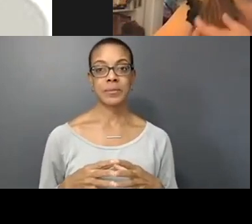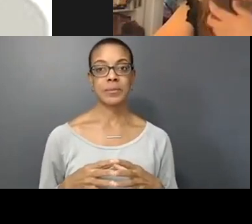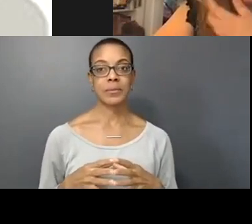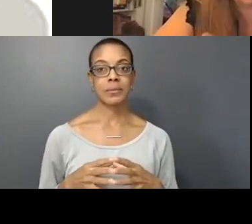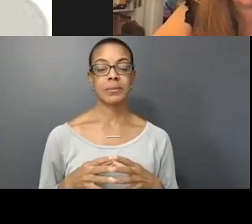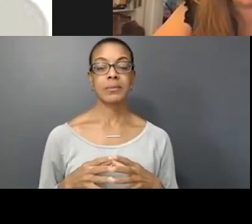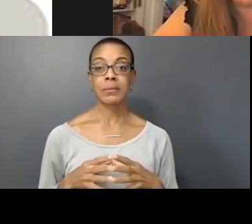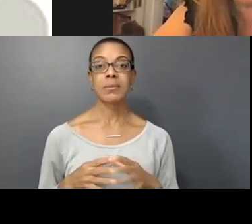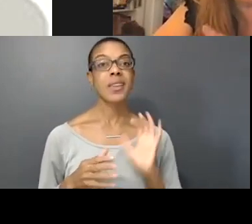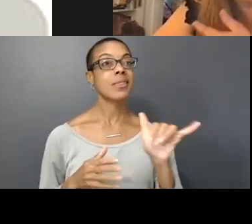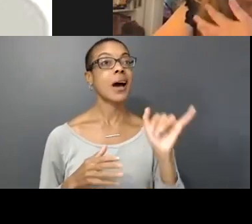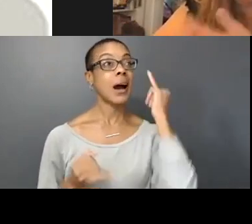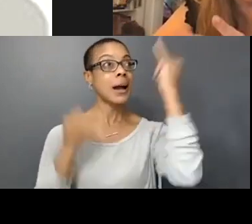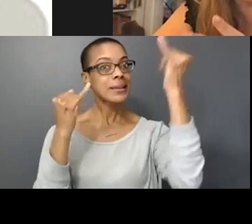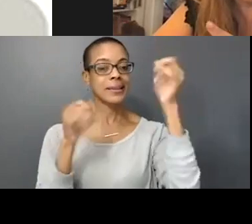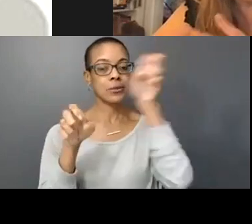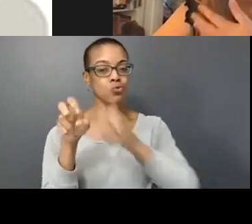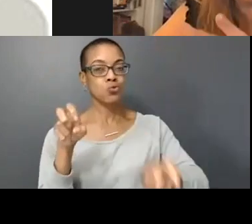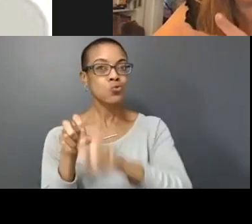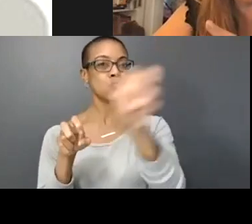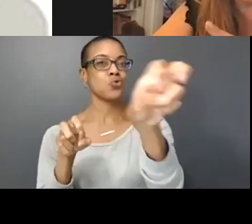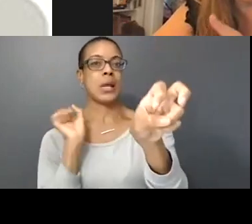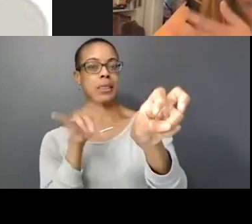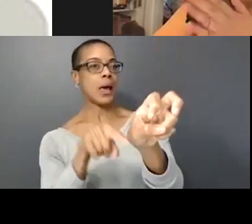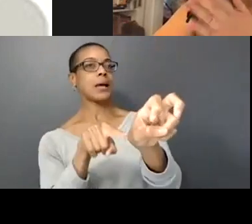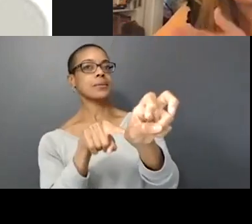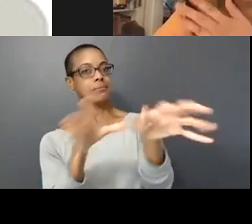the journey will be there, that there isn't a kind of thing that's right or